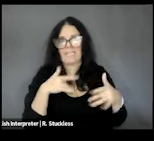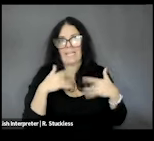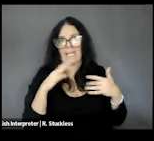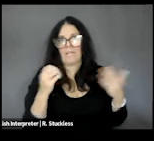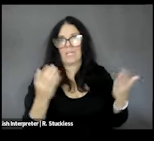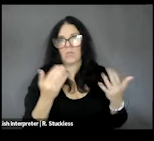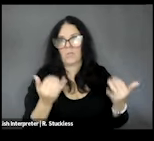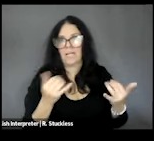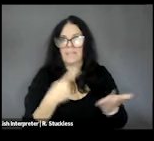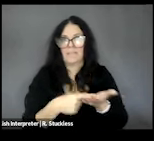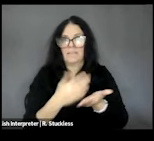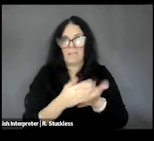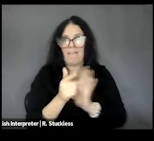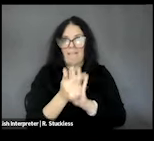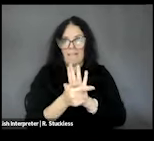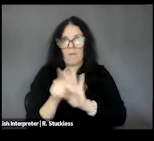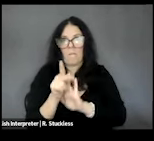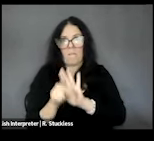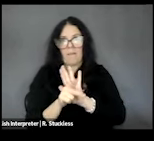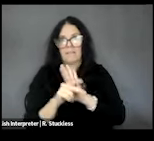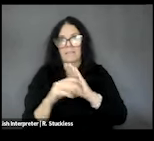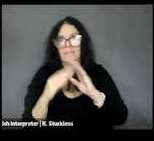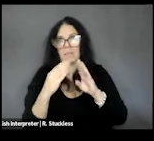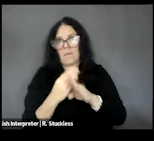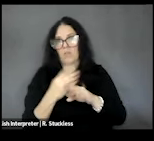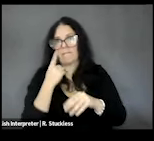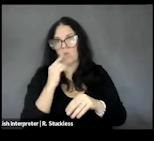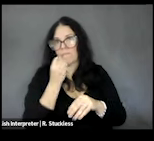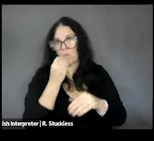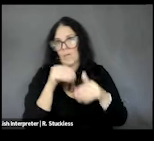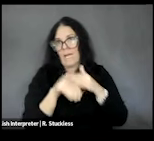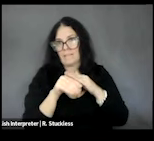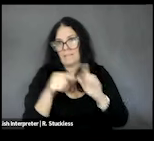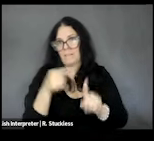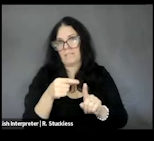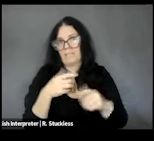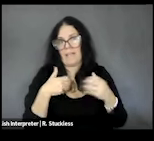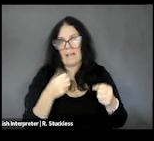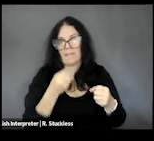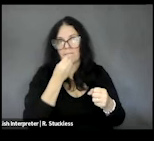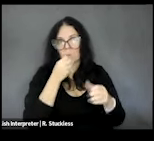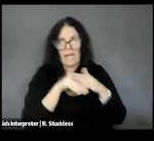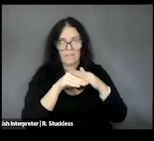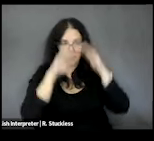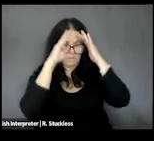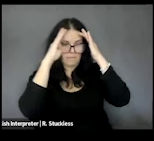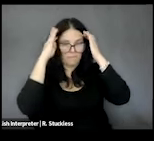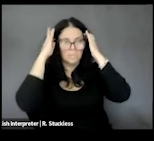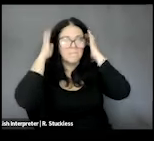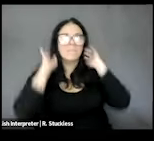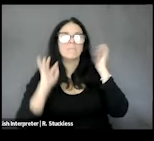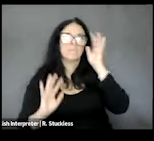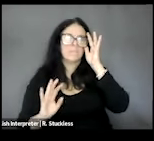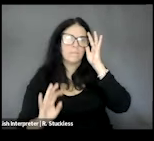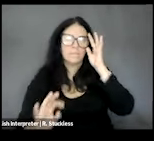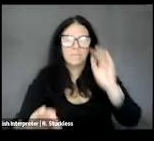some of the legal and policy barriers to food access, especially healthy food access. DEVON: Thanks, Anthony I'm